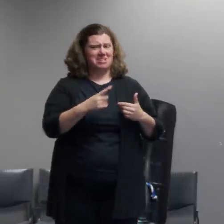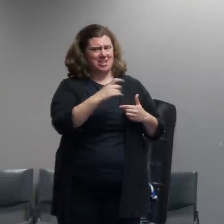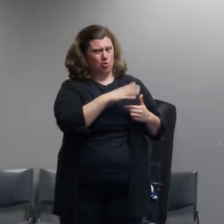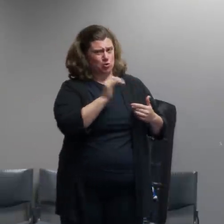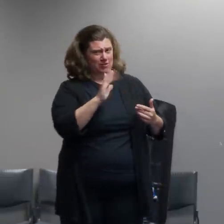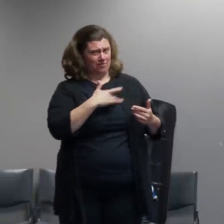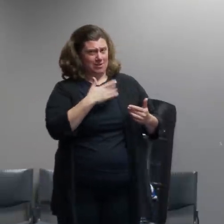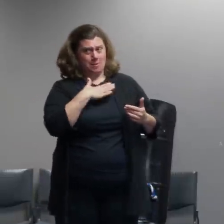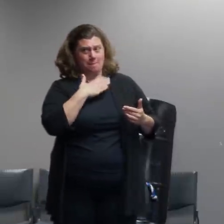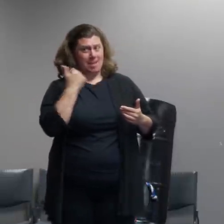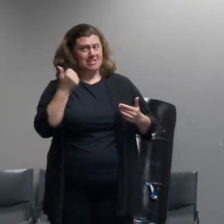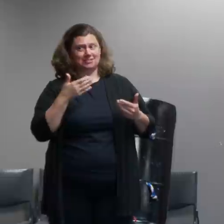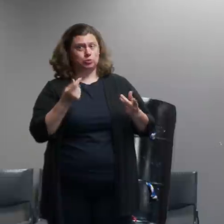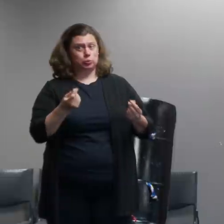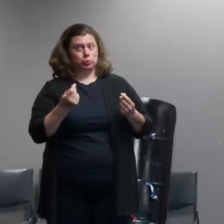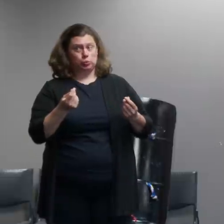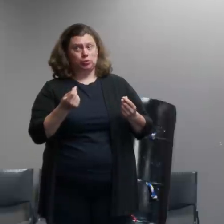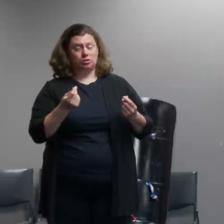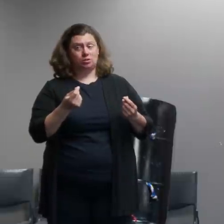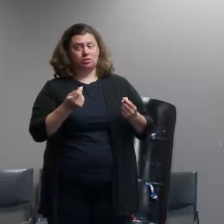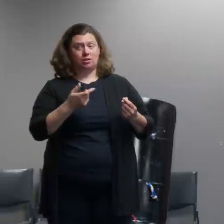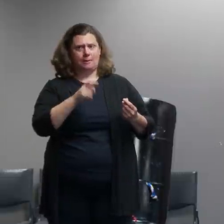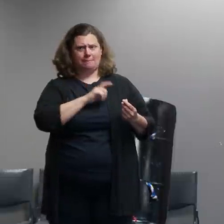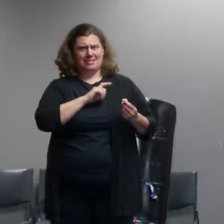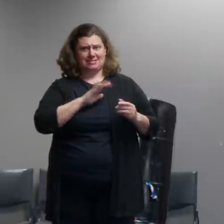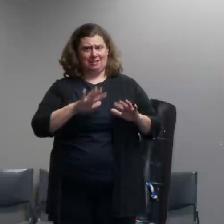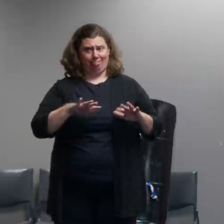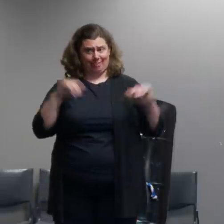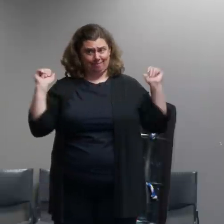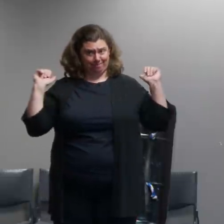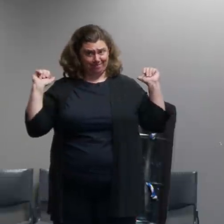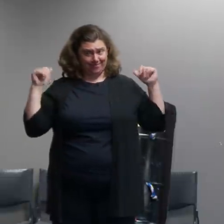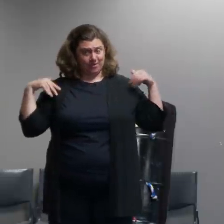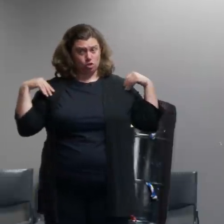allow officers to retreat or to back up de-escalate or not show up at all